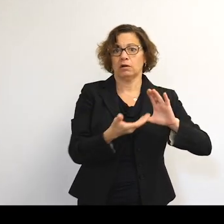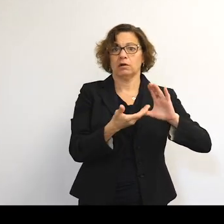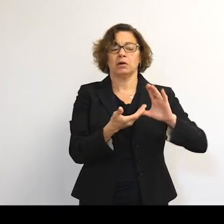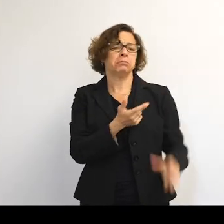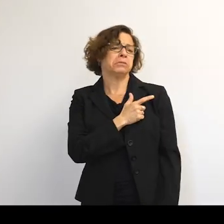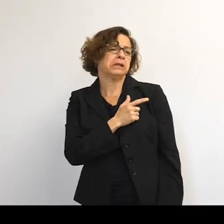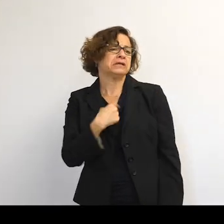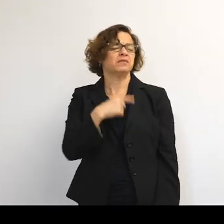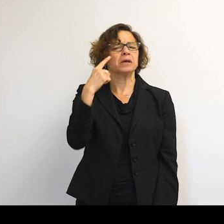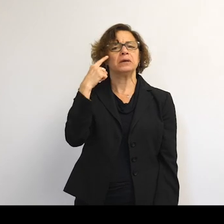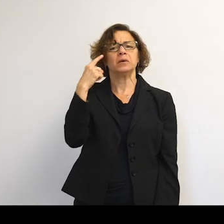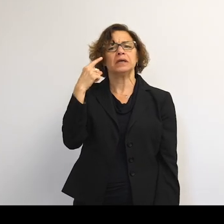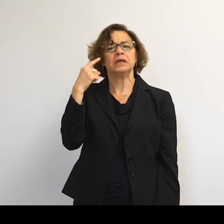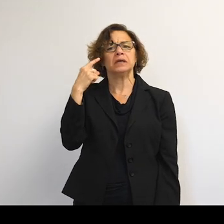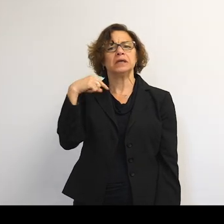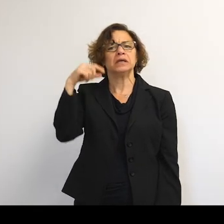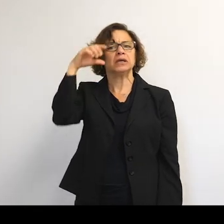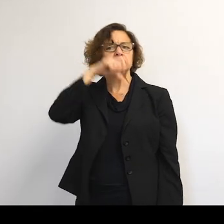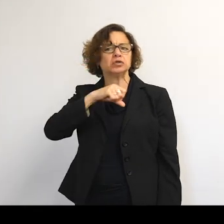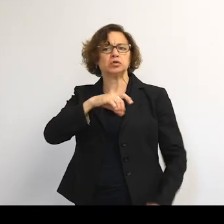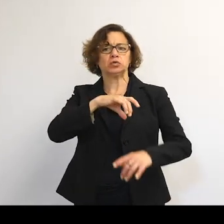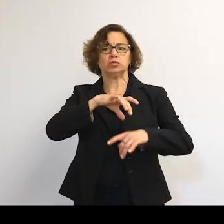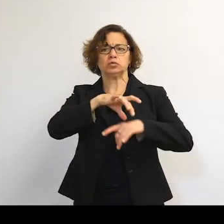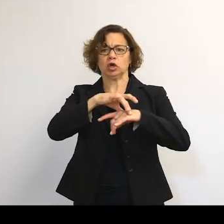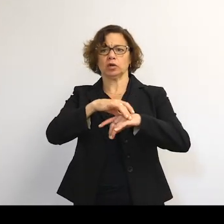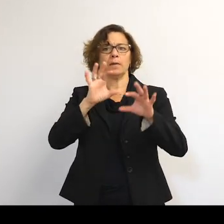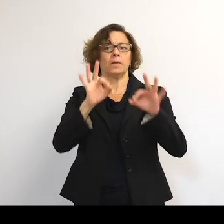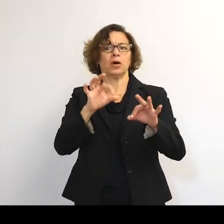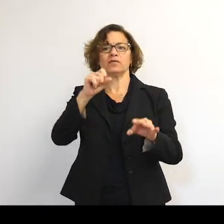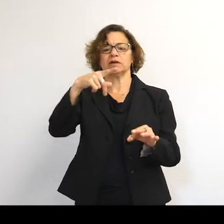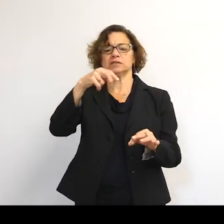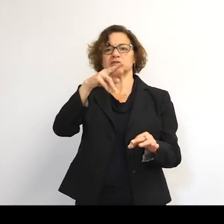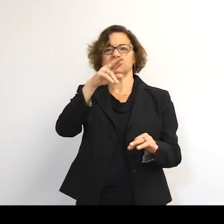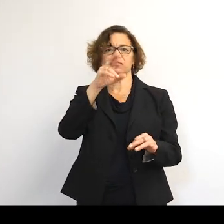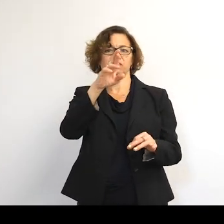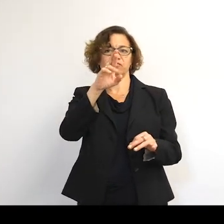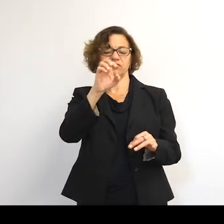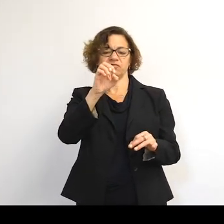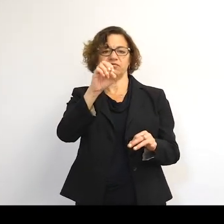If we assume the Earth is a perfect sphere, the math becomes really easy.